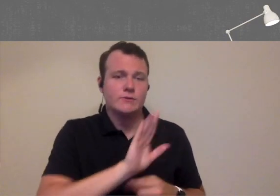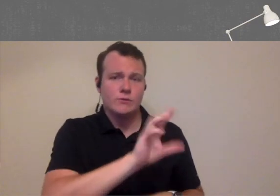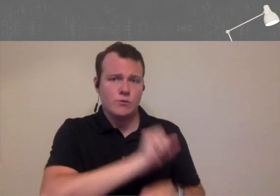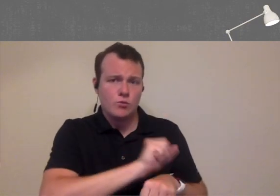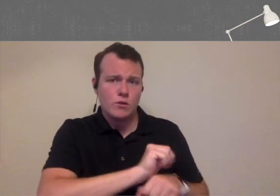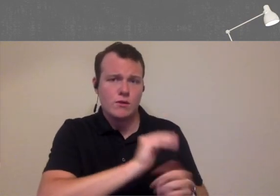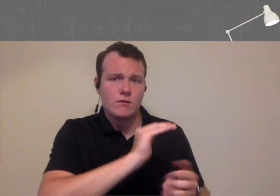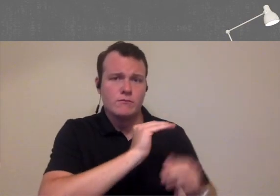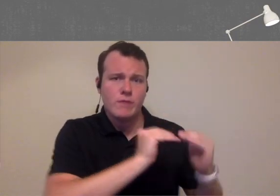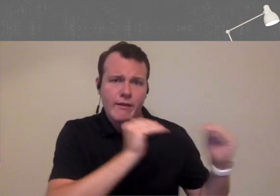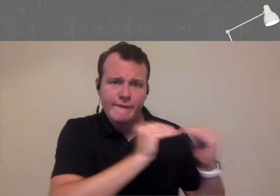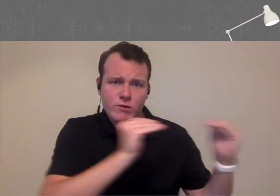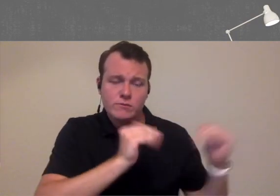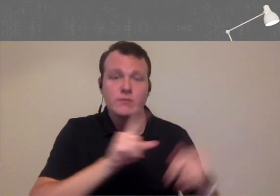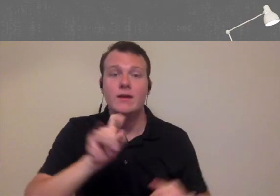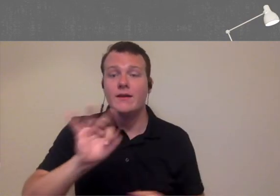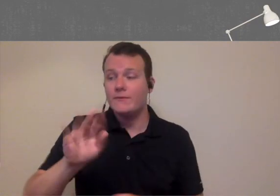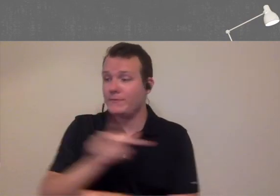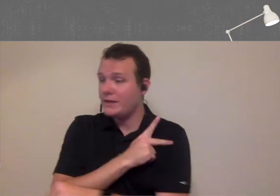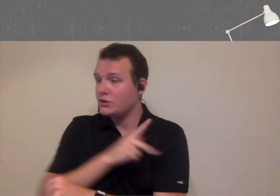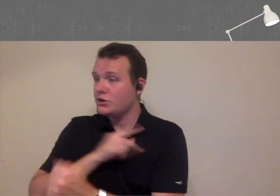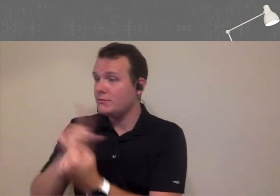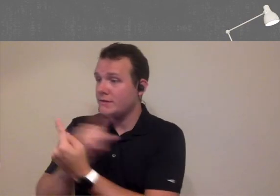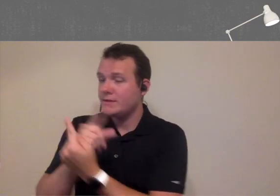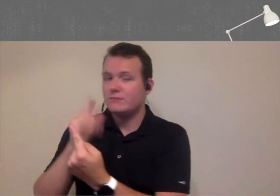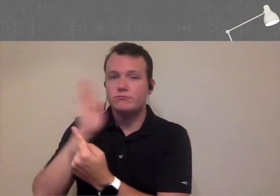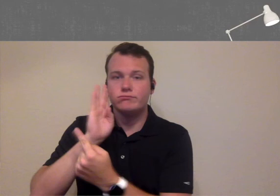off because one of the challenges is if you're in and out with patients let's